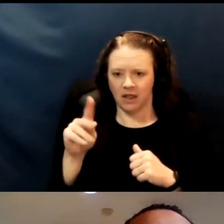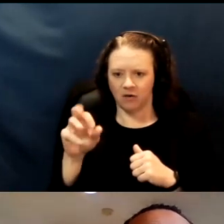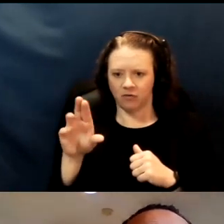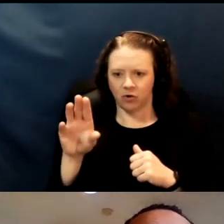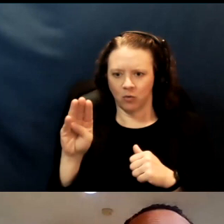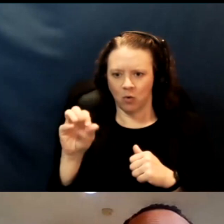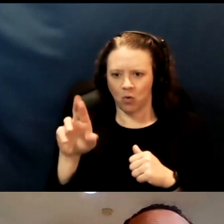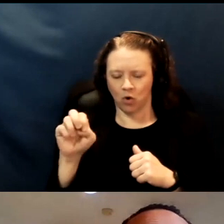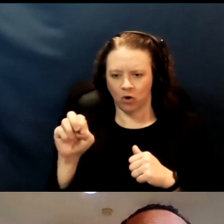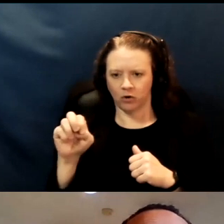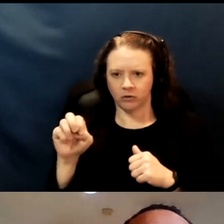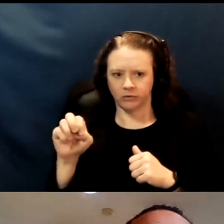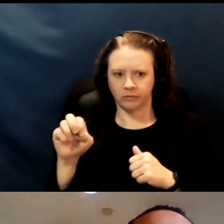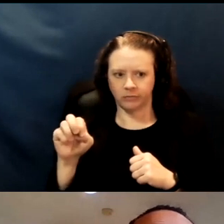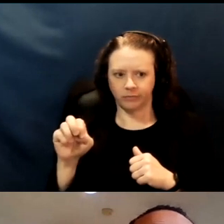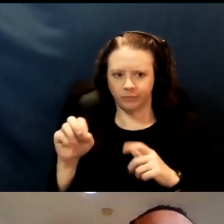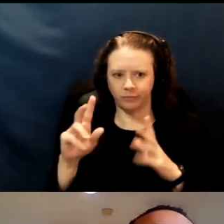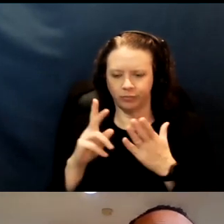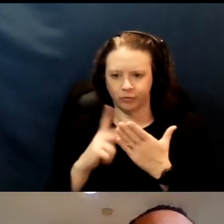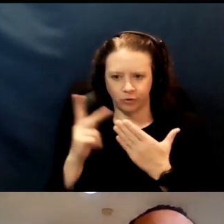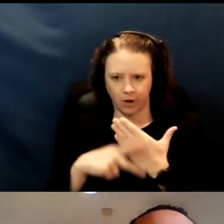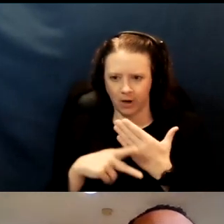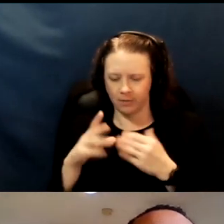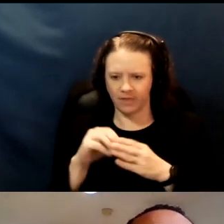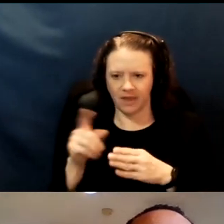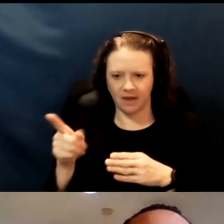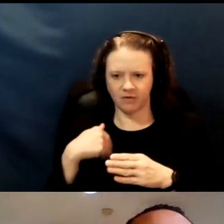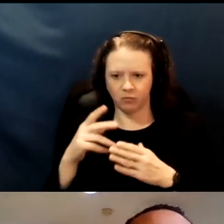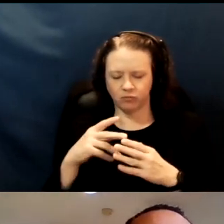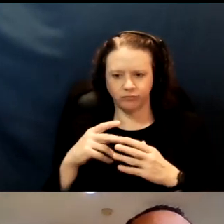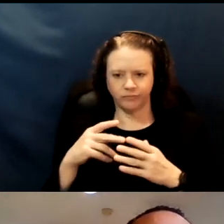They have a program called Wheels that serve the Tri-Valley area.